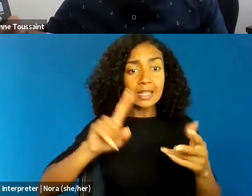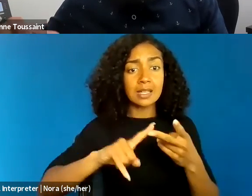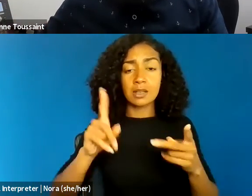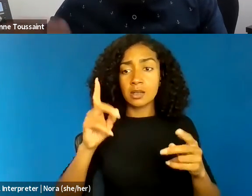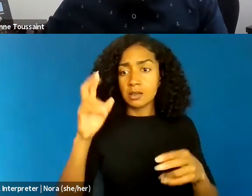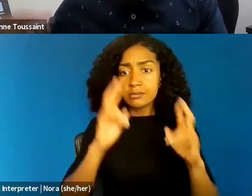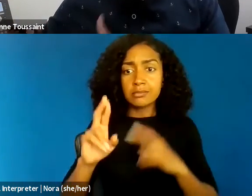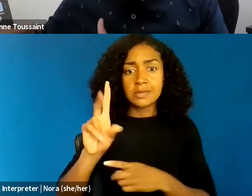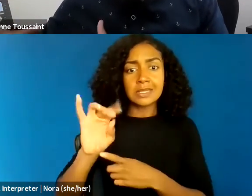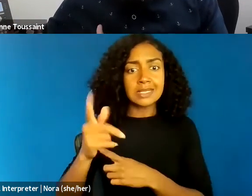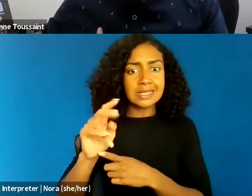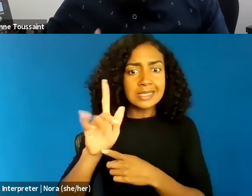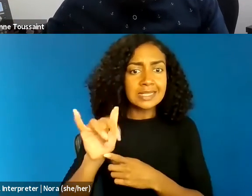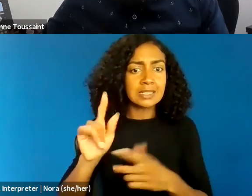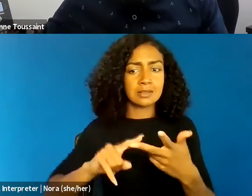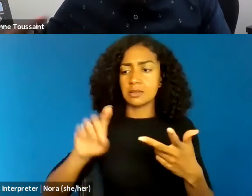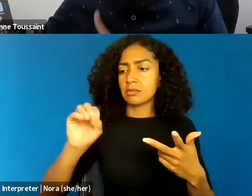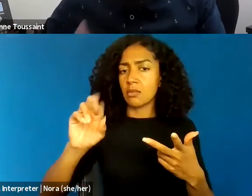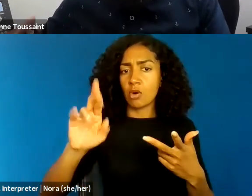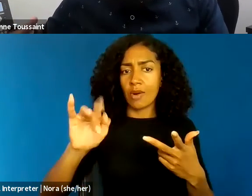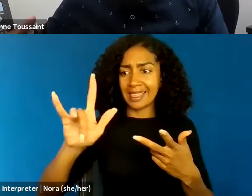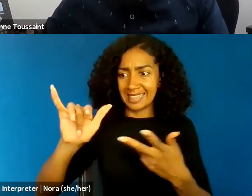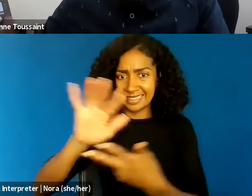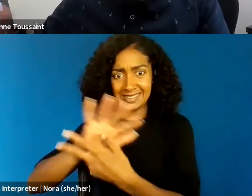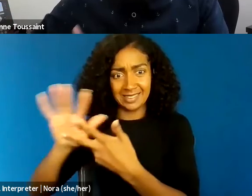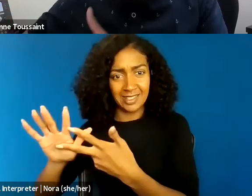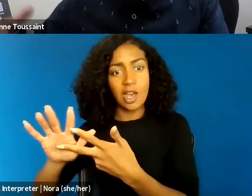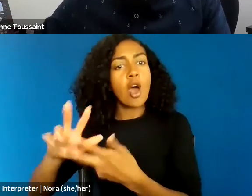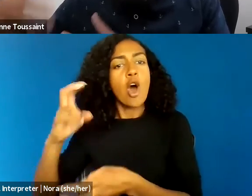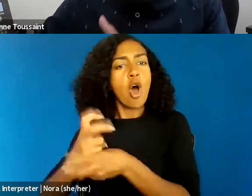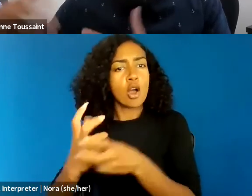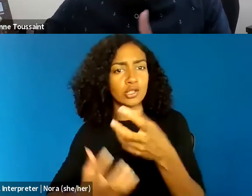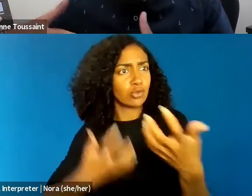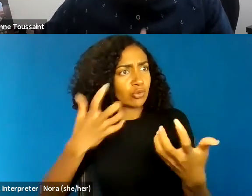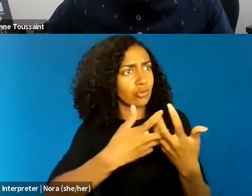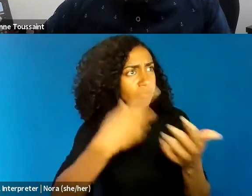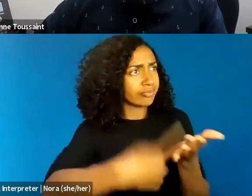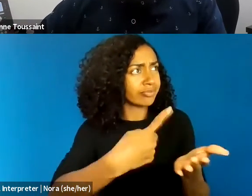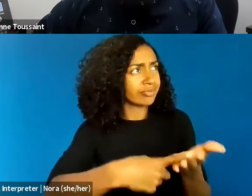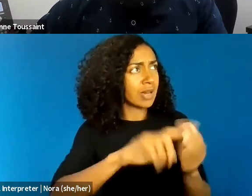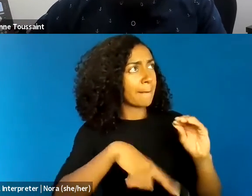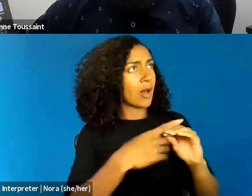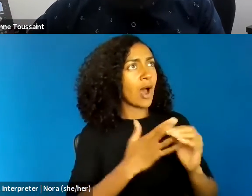sort of secularized framing of a human being, thinking about human being as a kind of praxis.